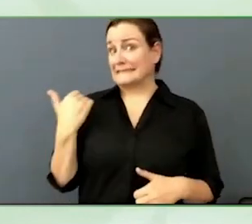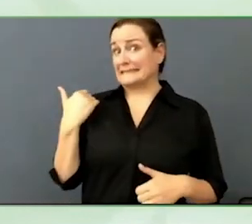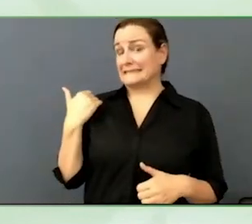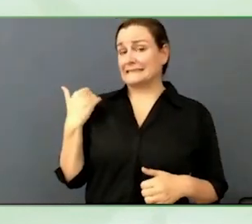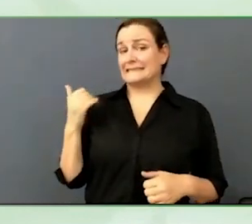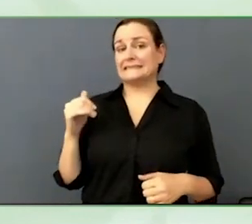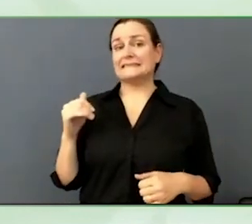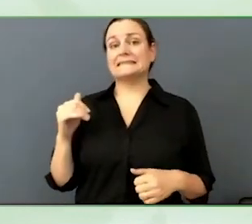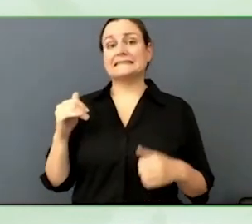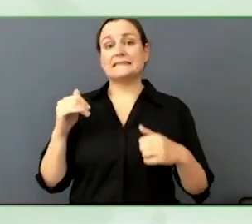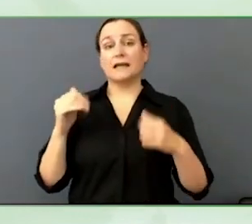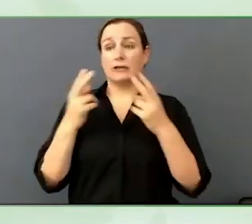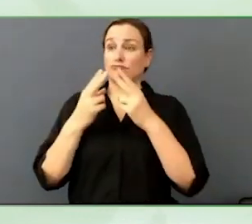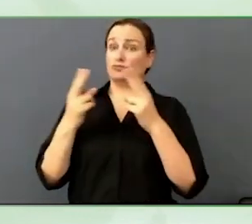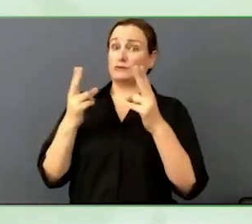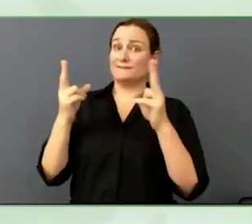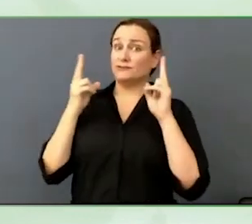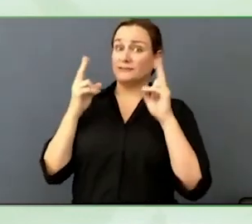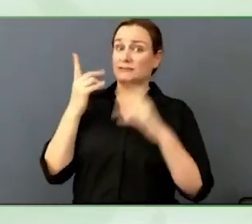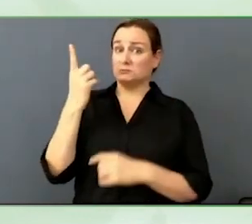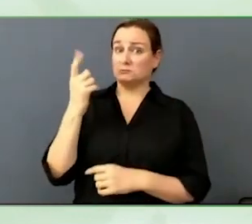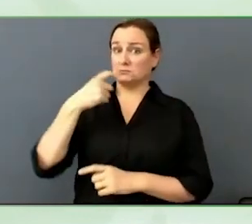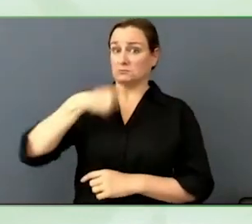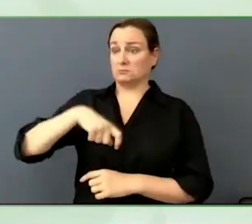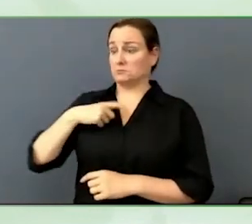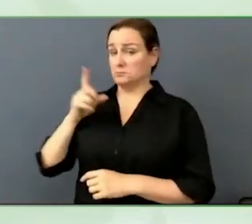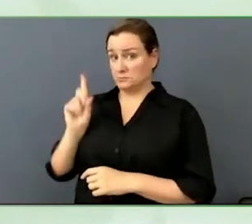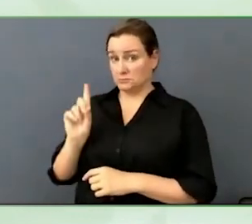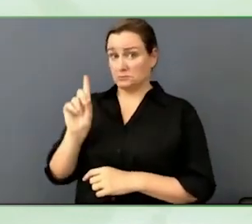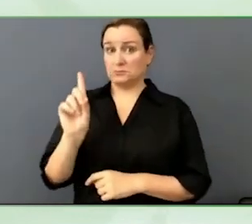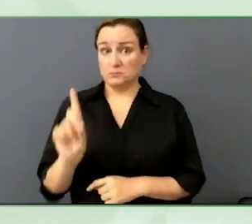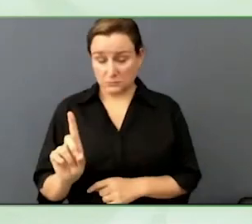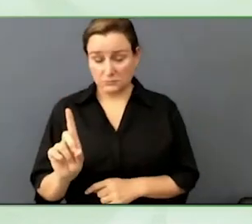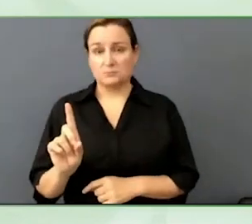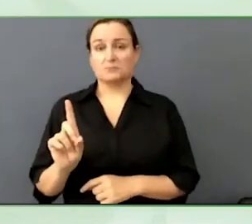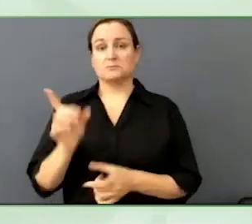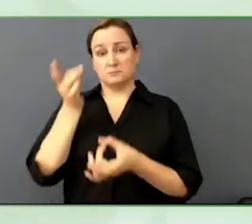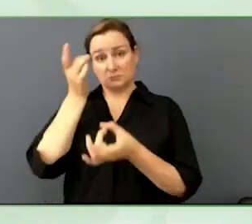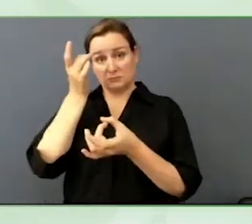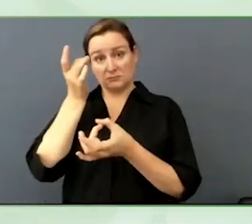and they used ChatGPT to design the message.